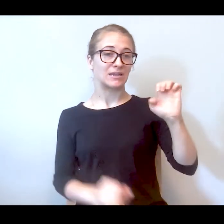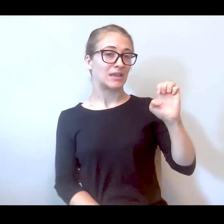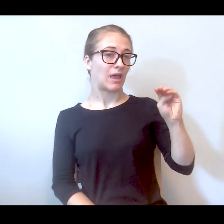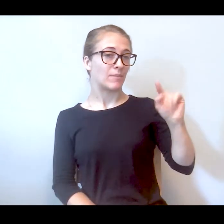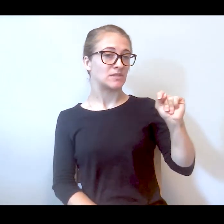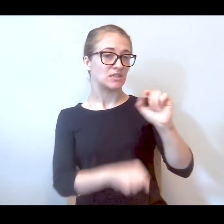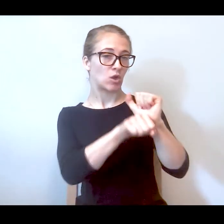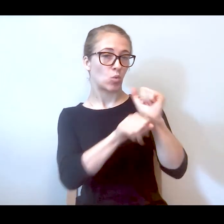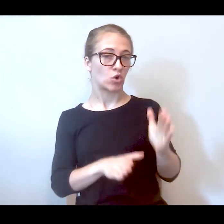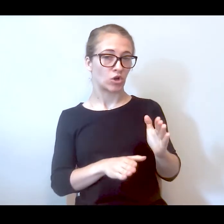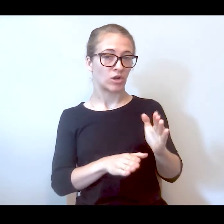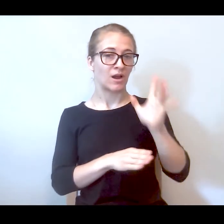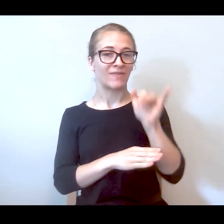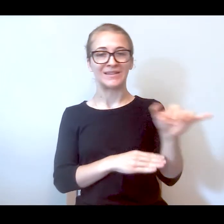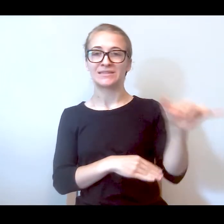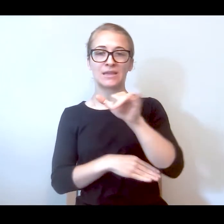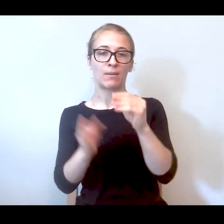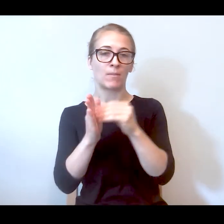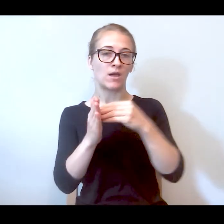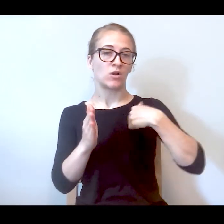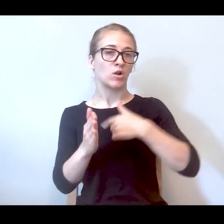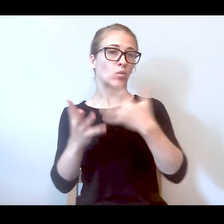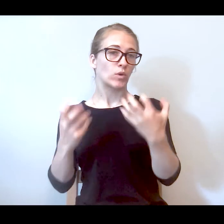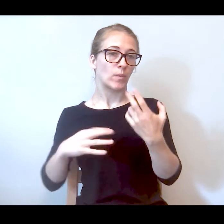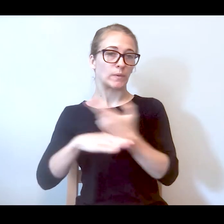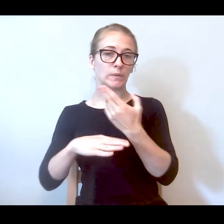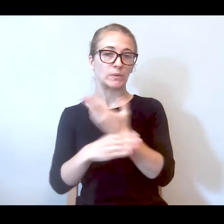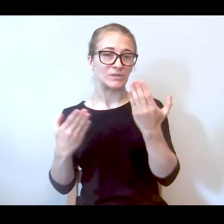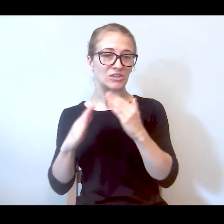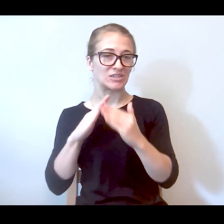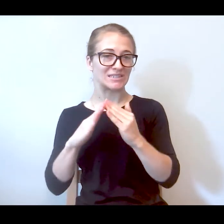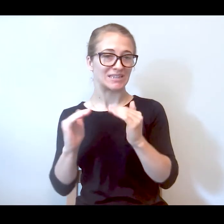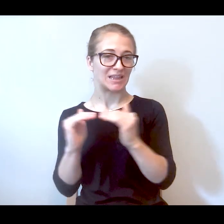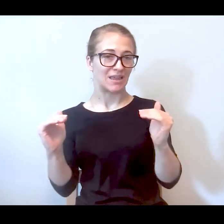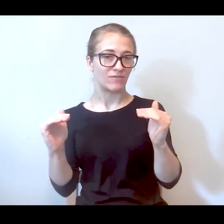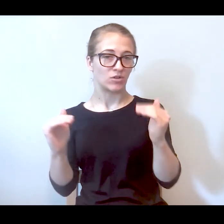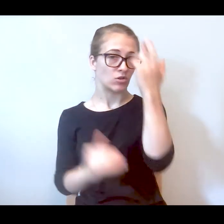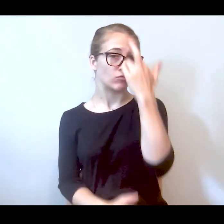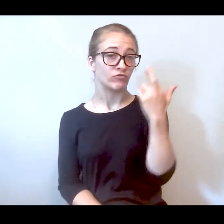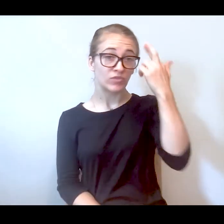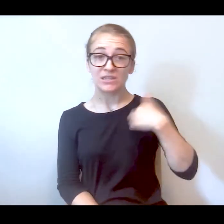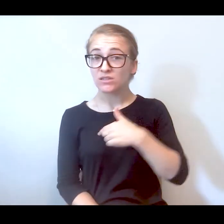it's the same model we would like to adopt at the city level. And the reason we say we want a peer crisis